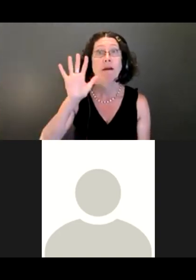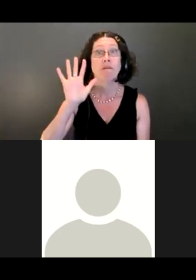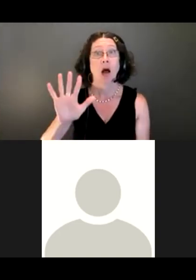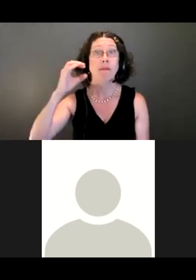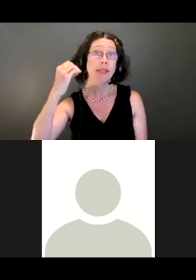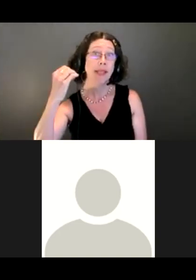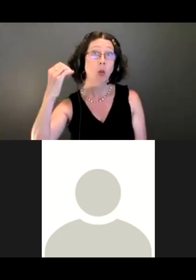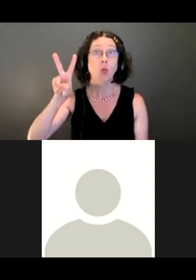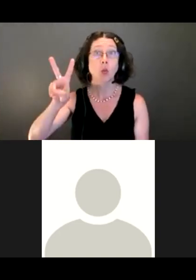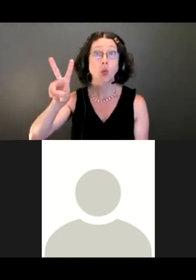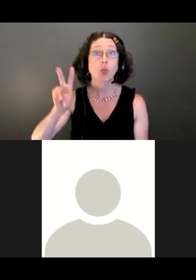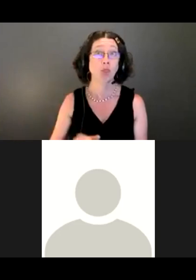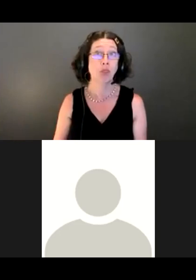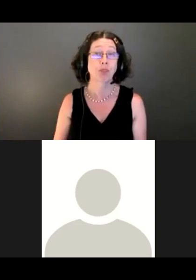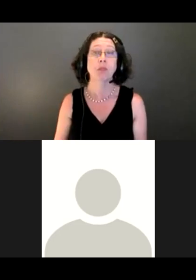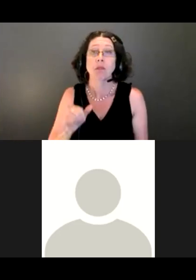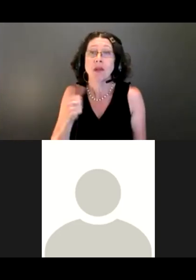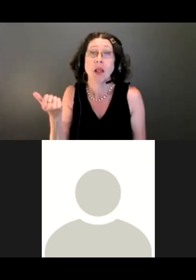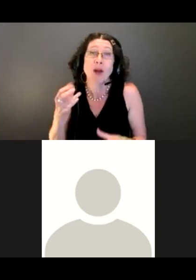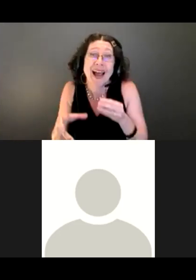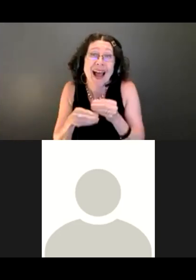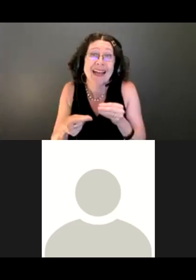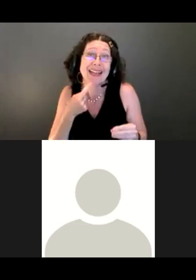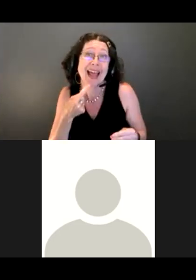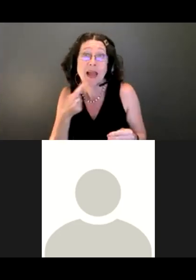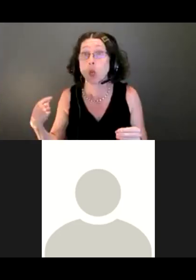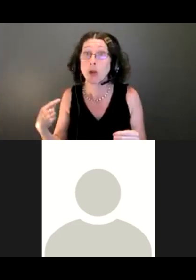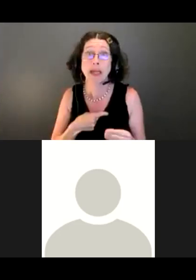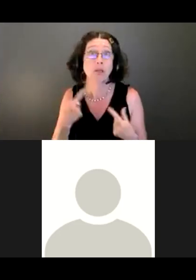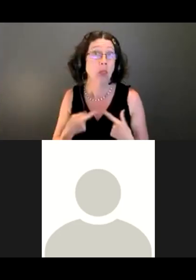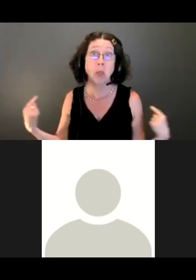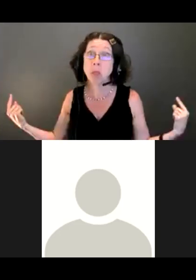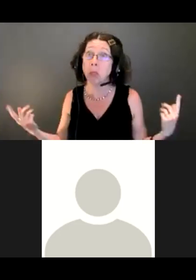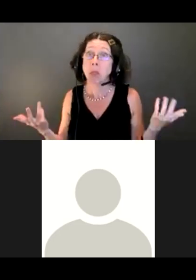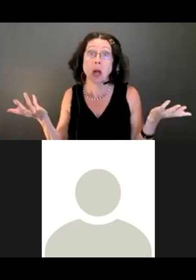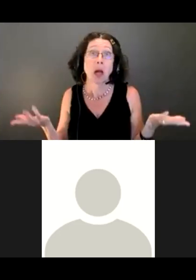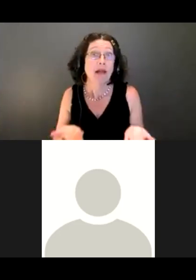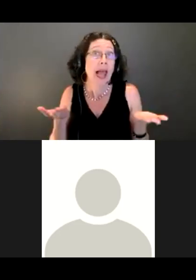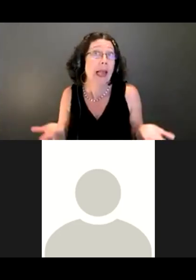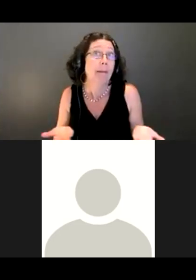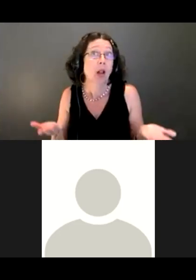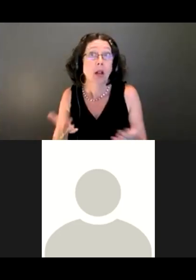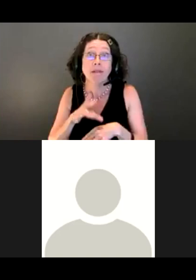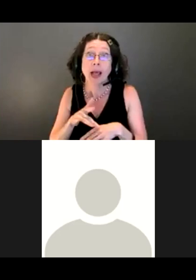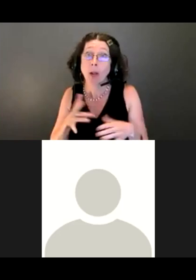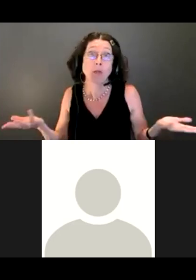The other thing I want to say is we're also available to meet with community groups and organizations.